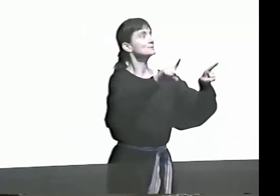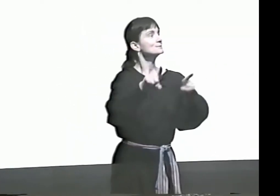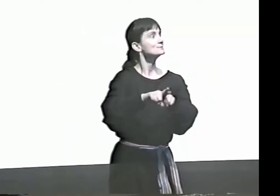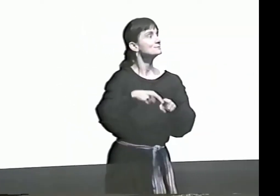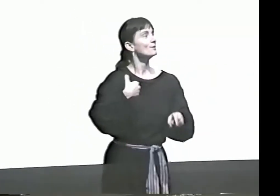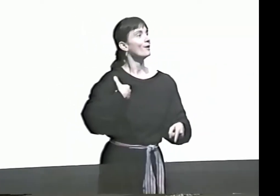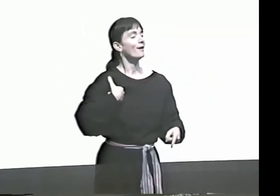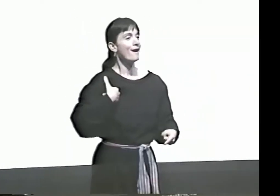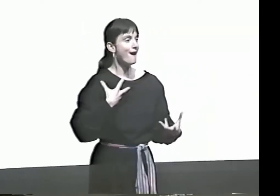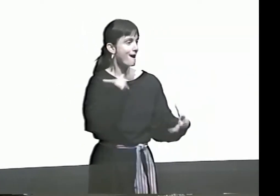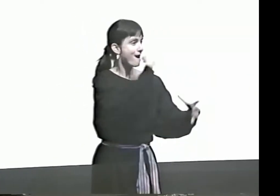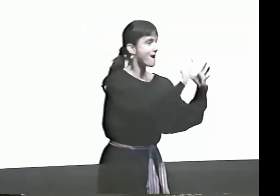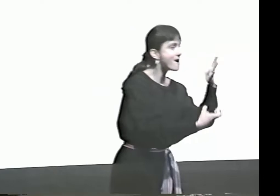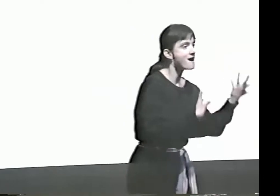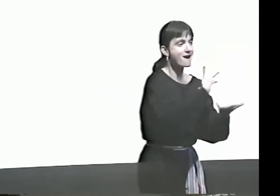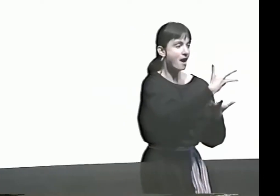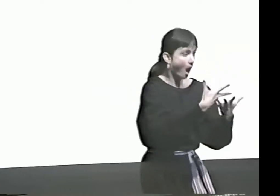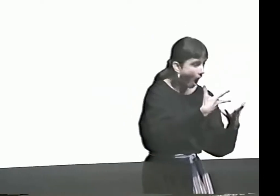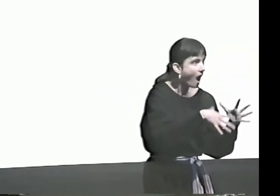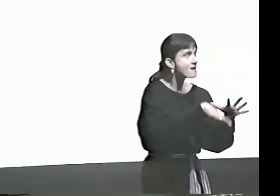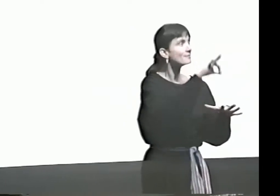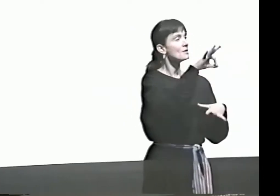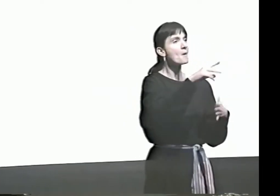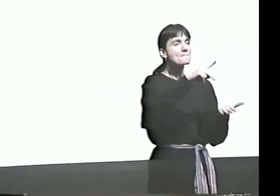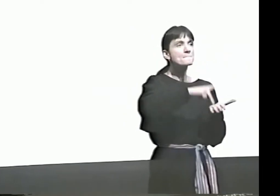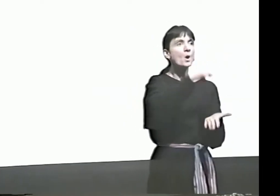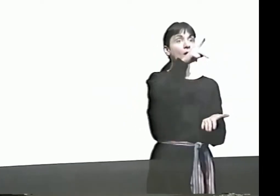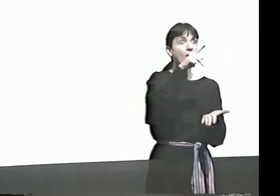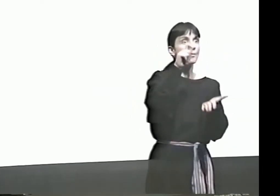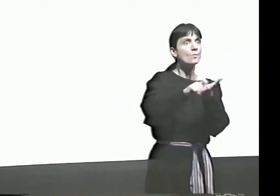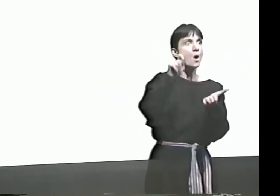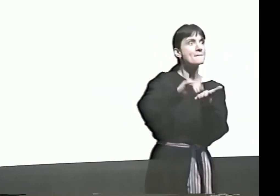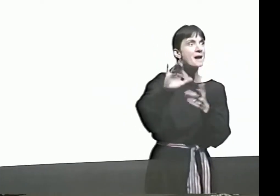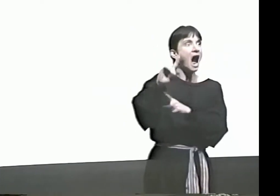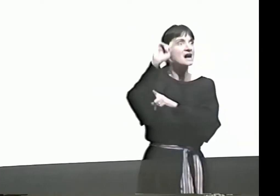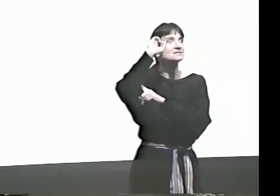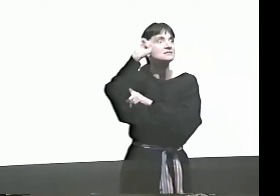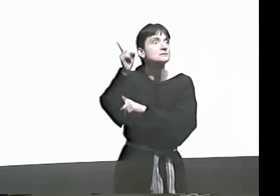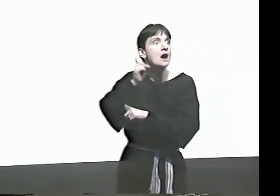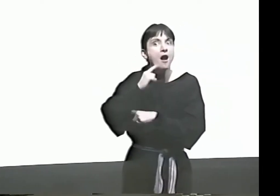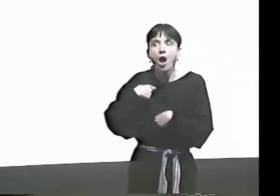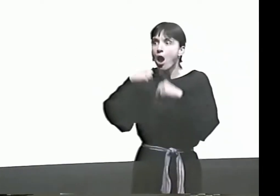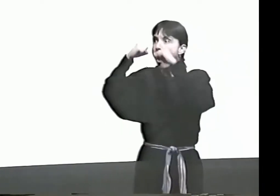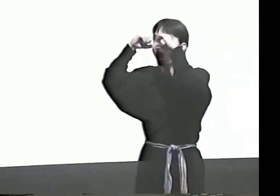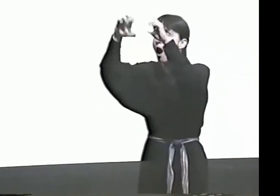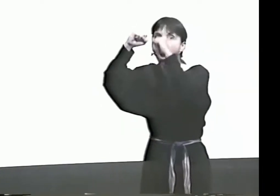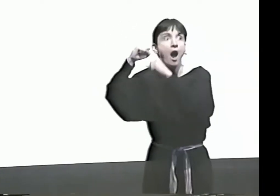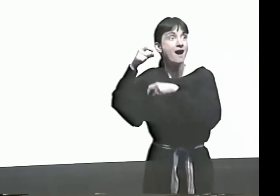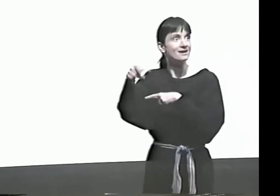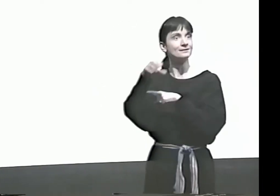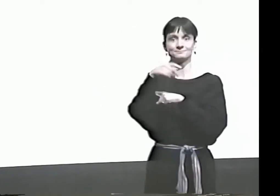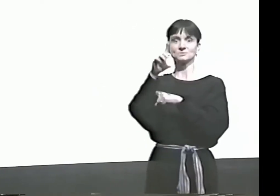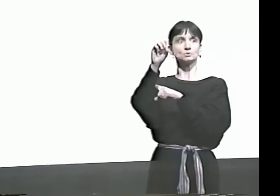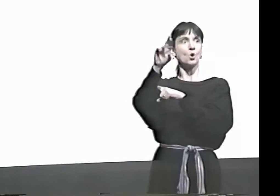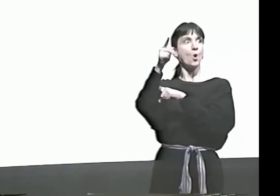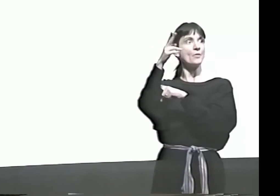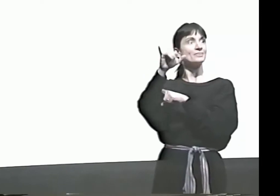THEN LATER ON, I BECAME INVOLVED WITH SUNSHINE TOO!, AND I FOUND A POEM WRITTEN BY A DEAF WOMAN--